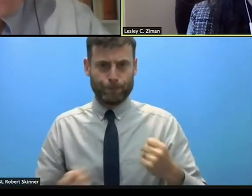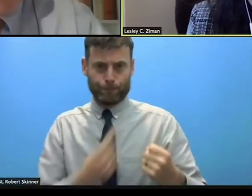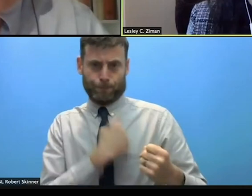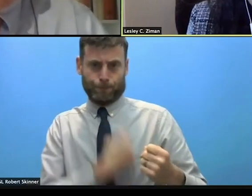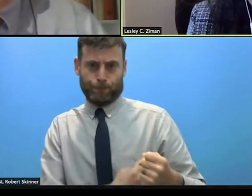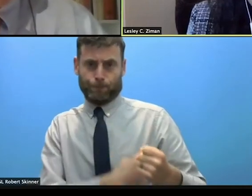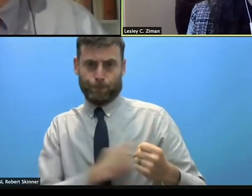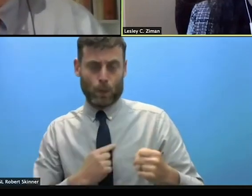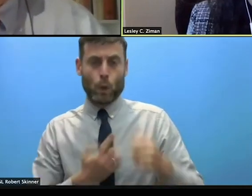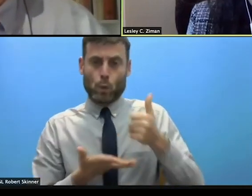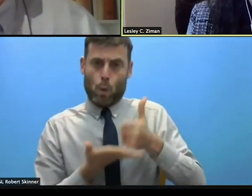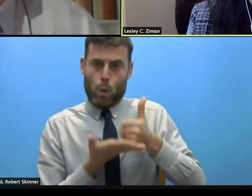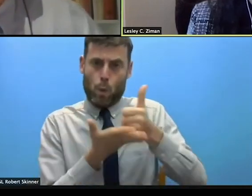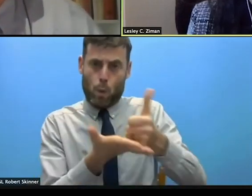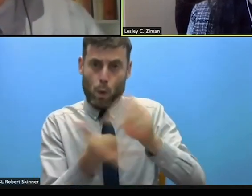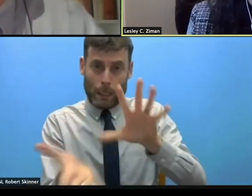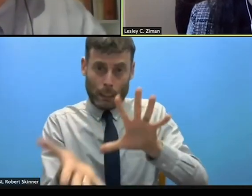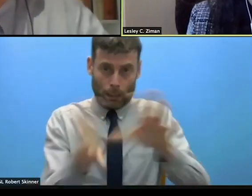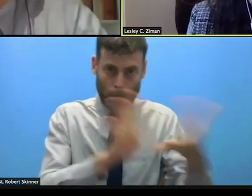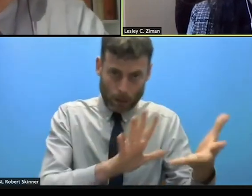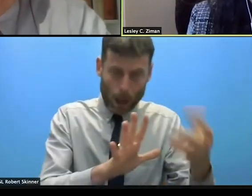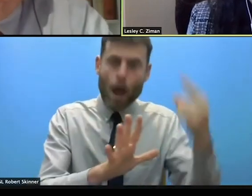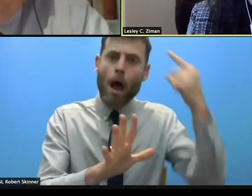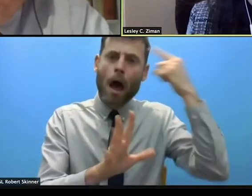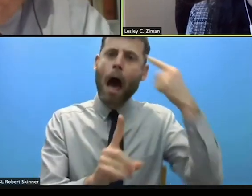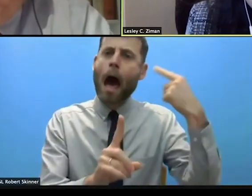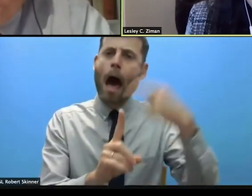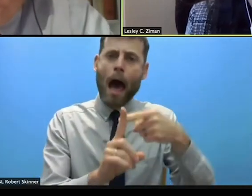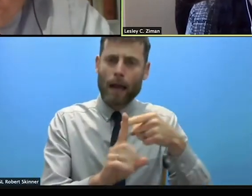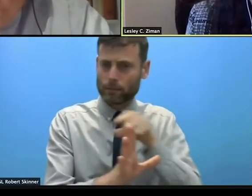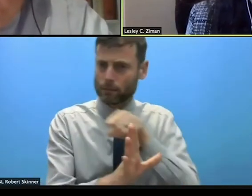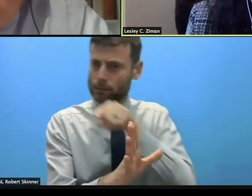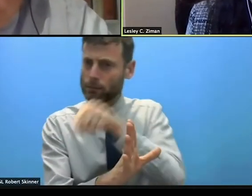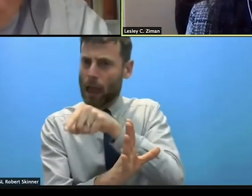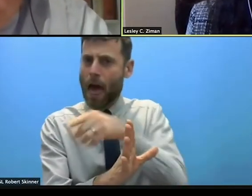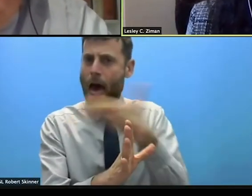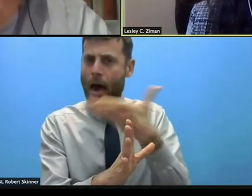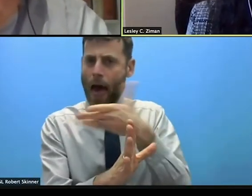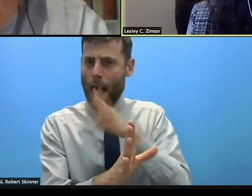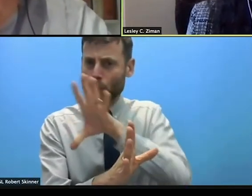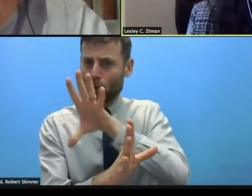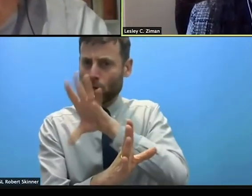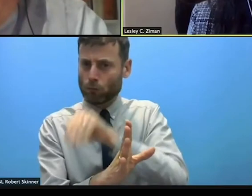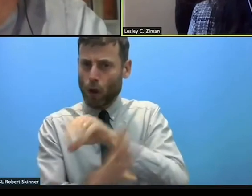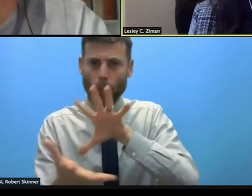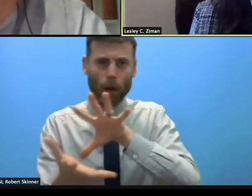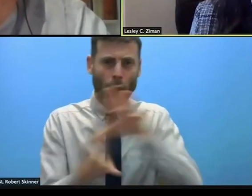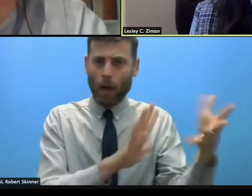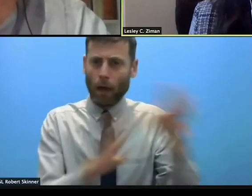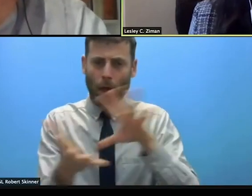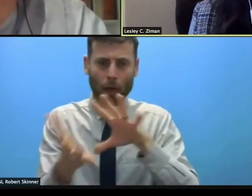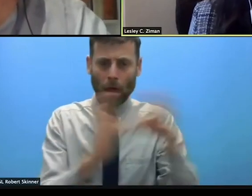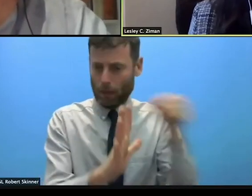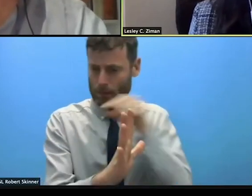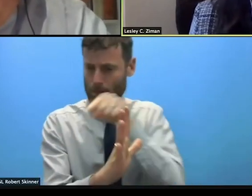but we look forward to working with all of you to creating lasting impact by supporting the key recommendations emphasized here today.